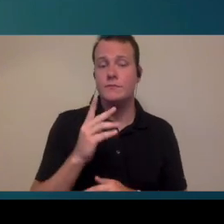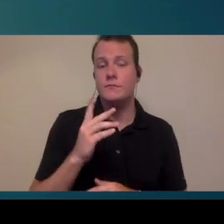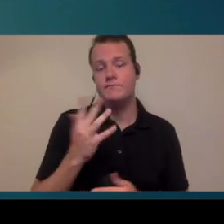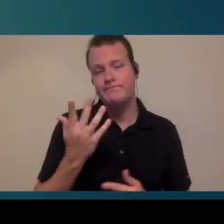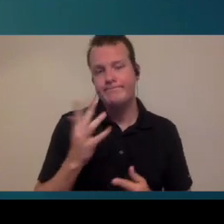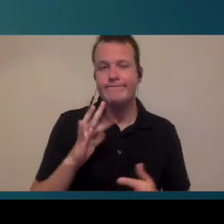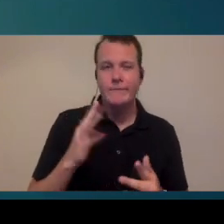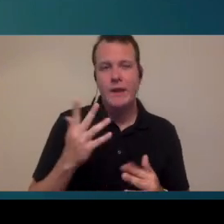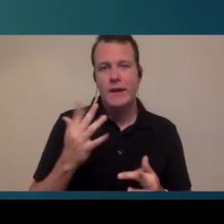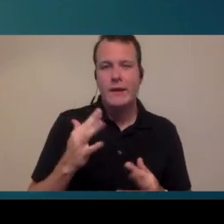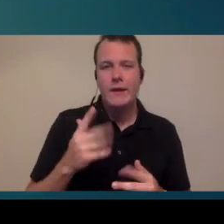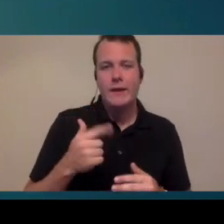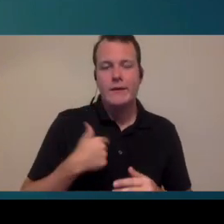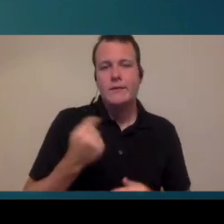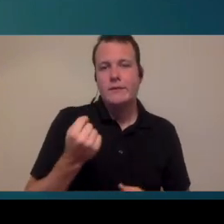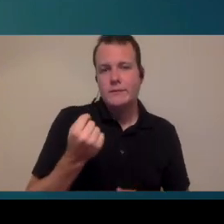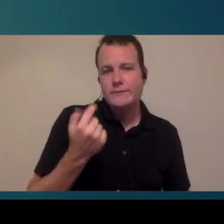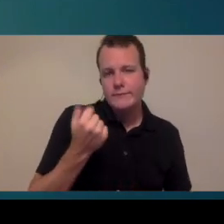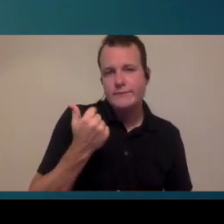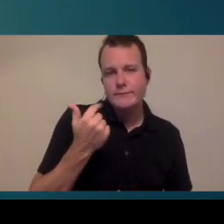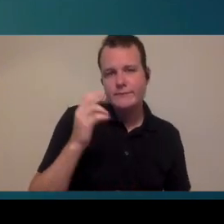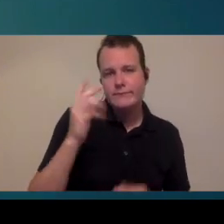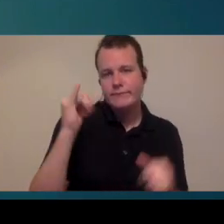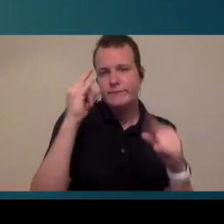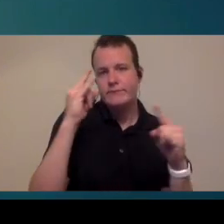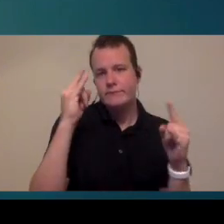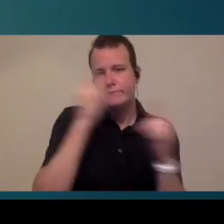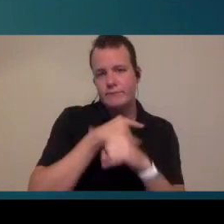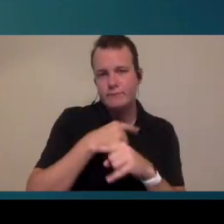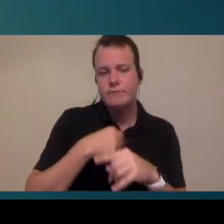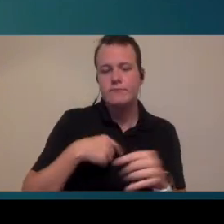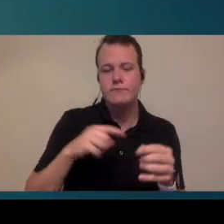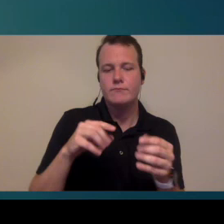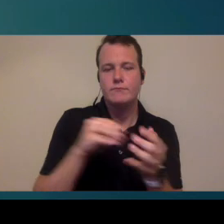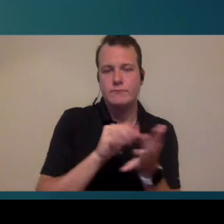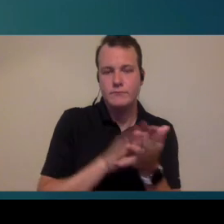component and I it's kind of ironic that I put this under scheduling but are you